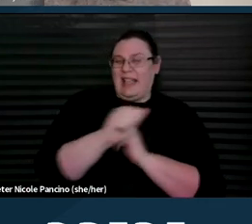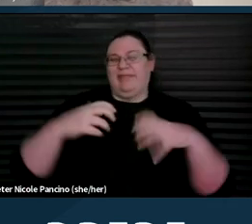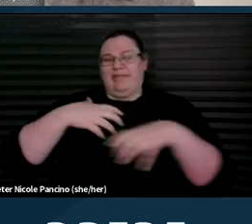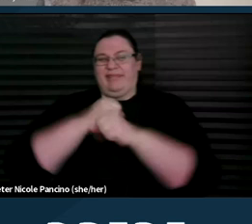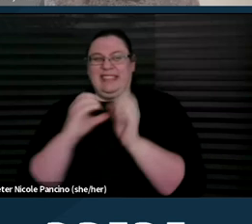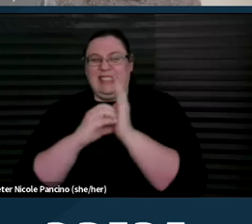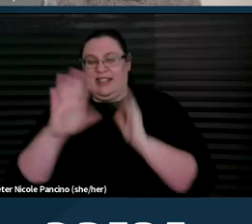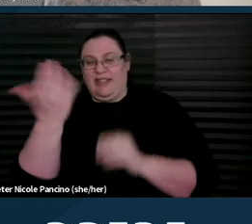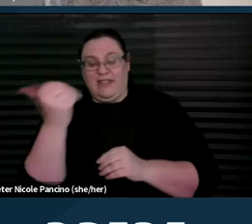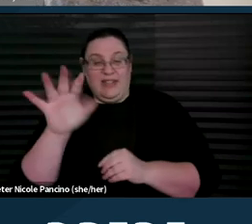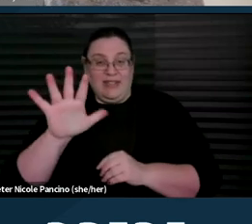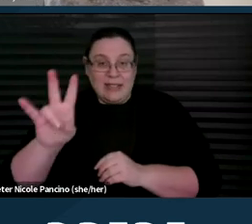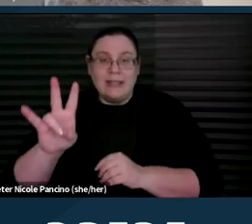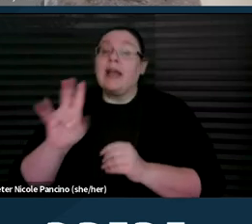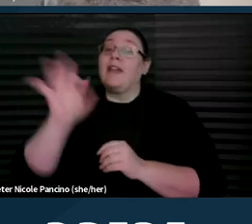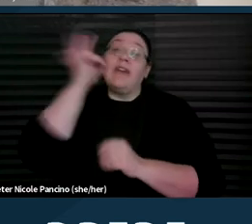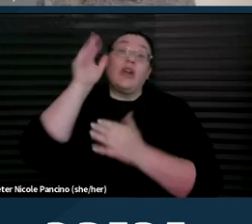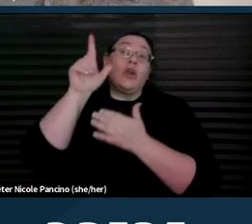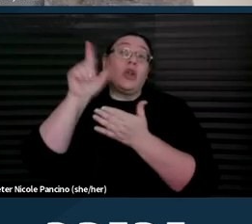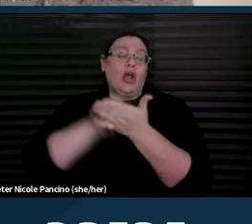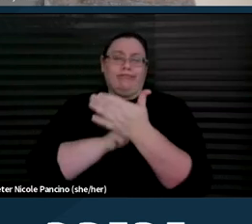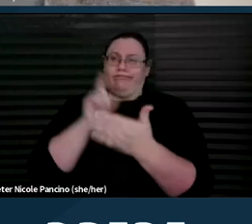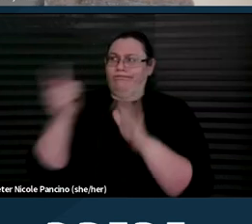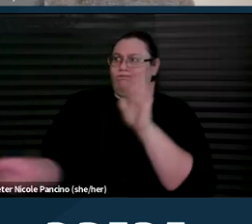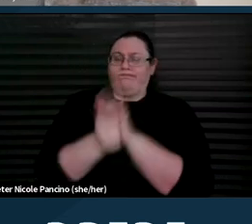that prohibits discrimination on the basis of race, color,